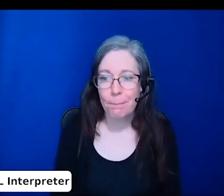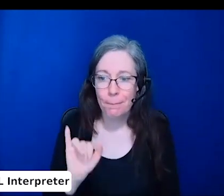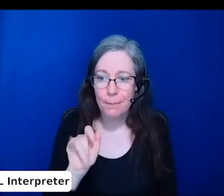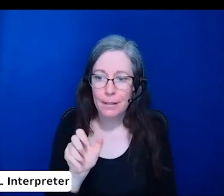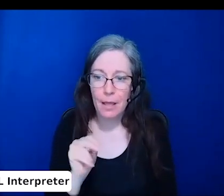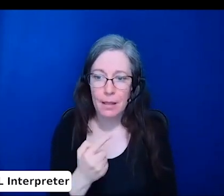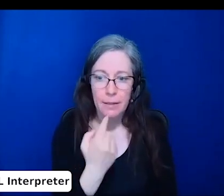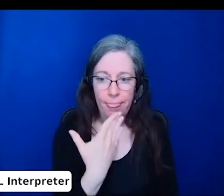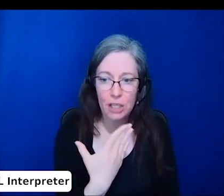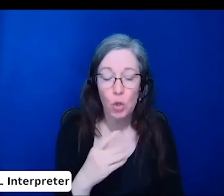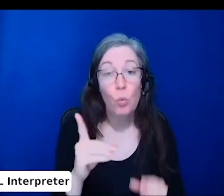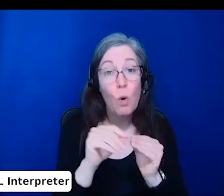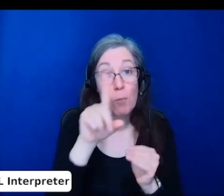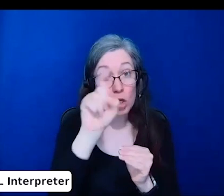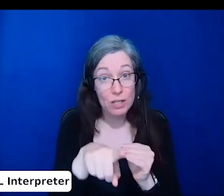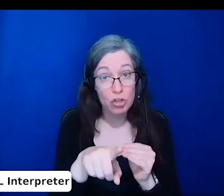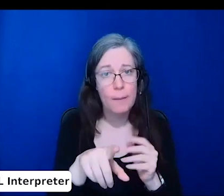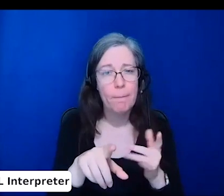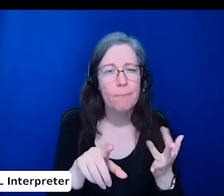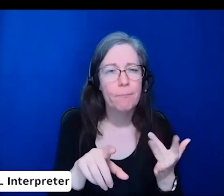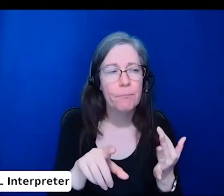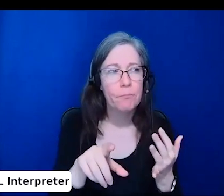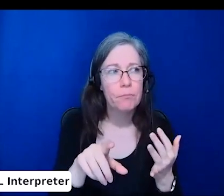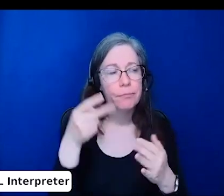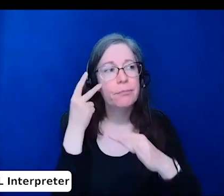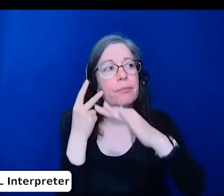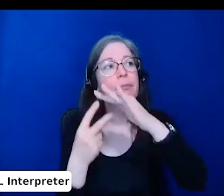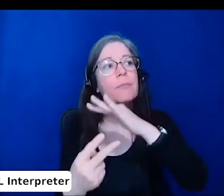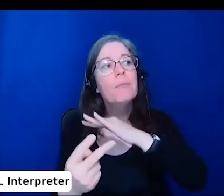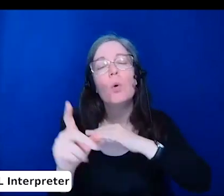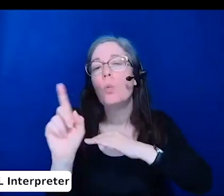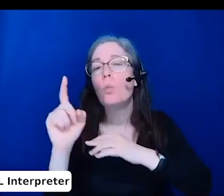where do you see the largest area of improvement needed?